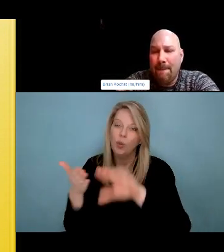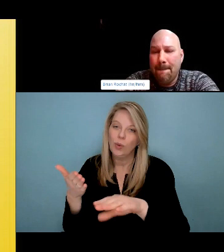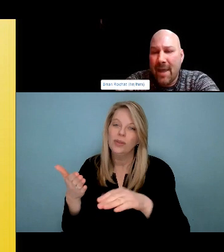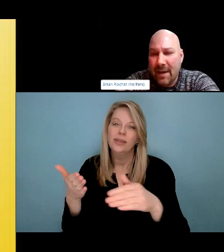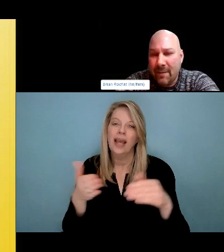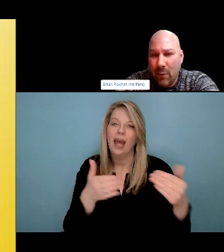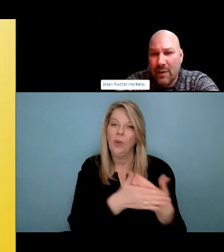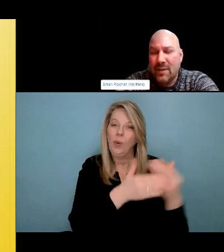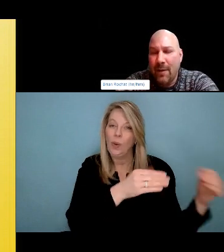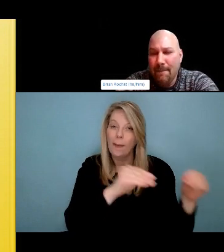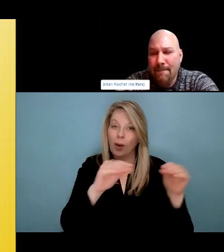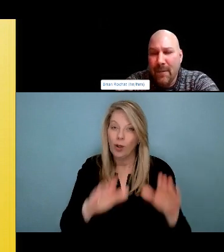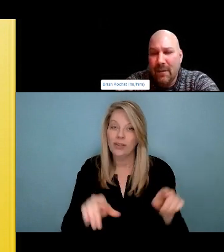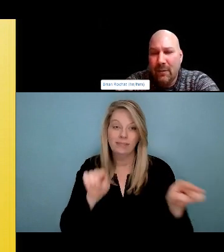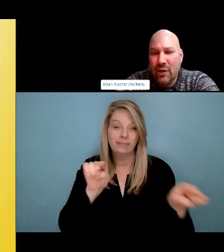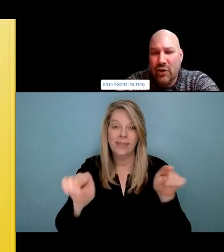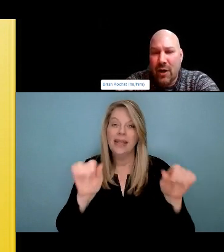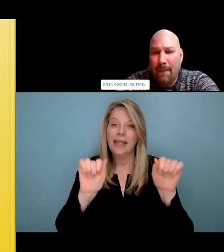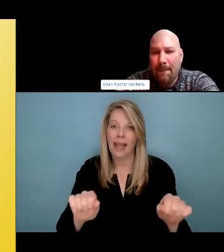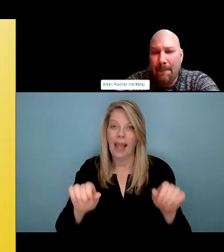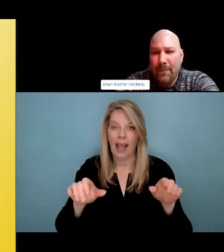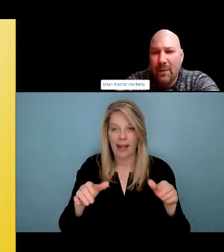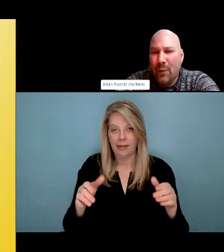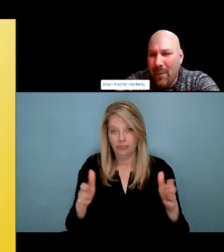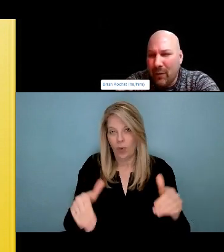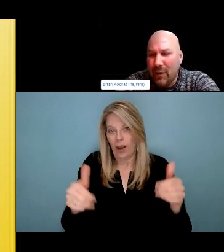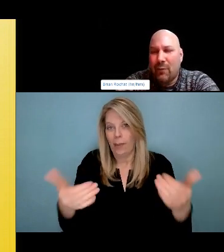safe. Clean needles, sharps containers, vitamin C water.